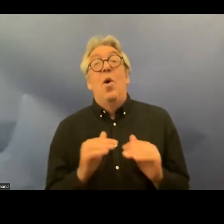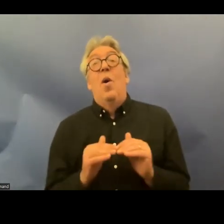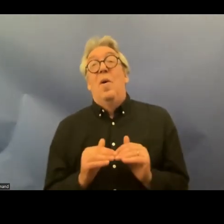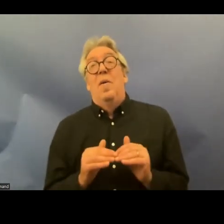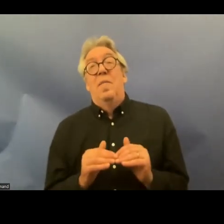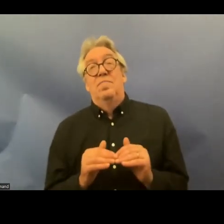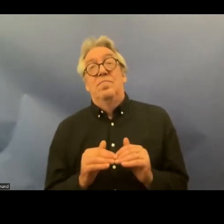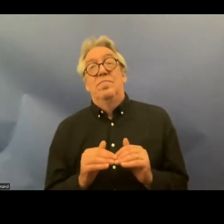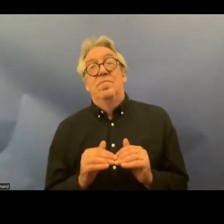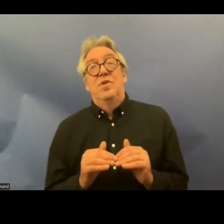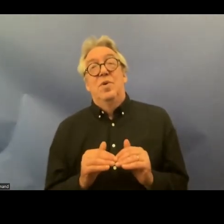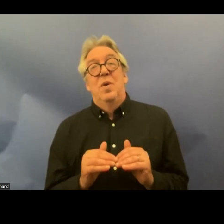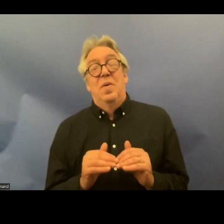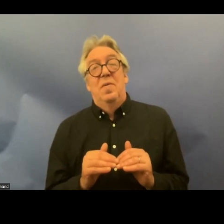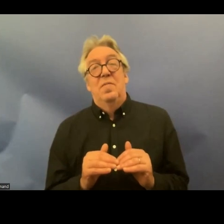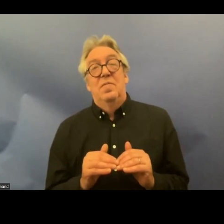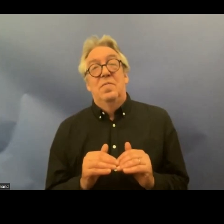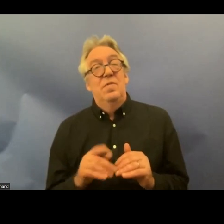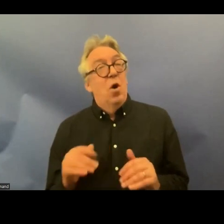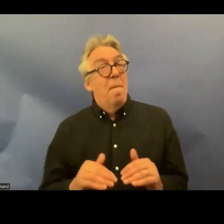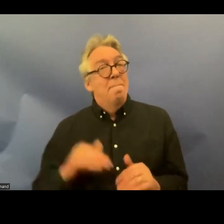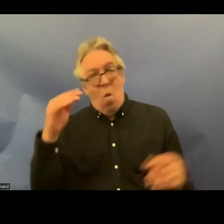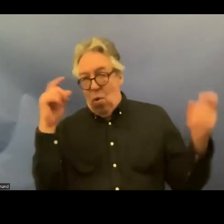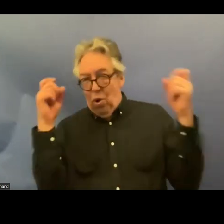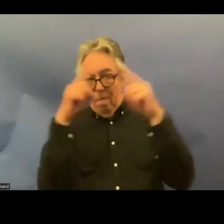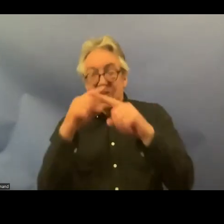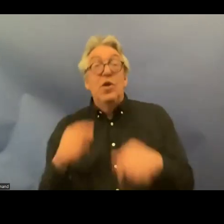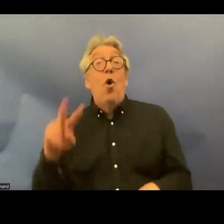than the European convention on human rights that we've all been uh